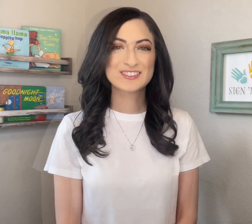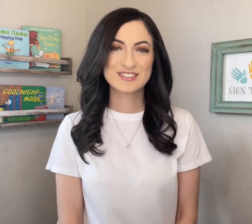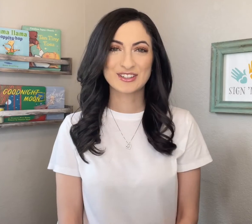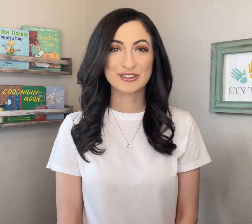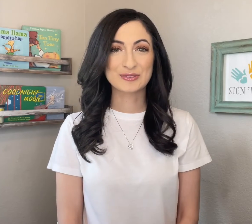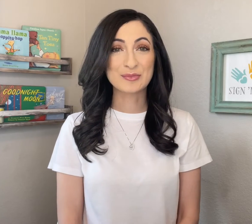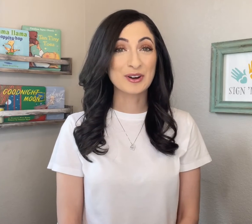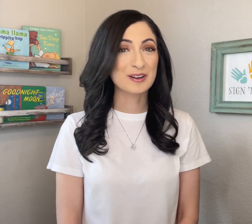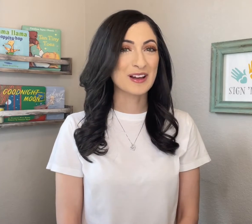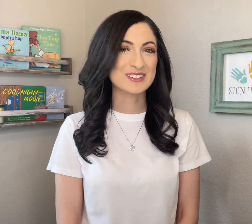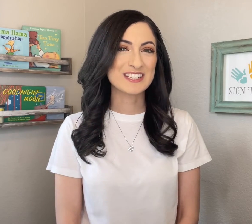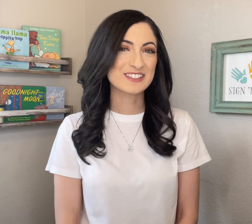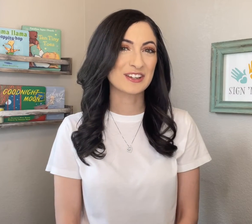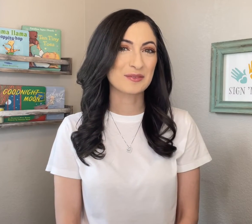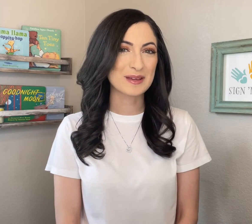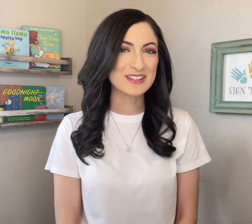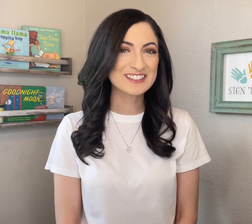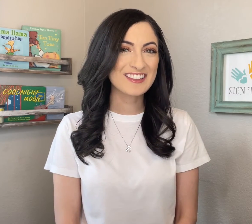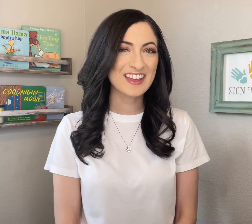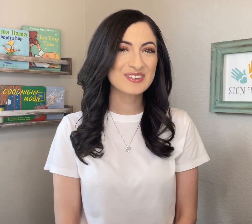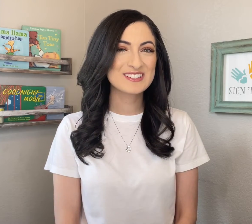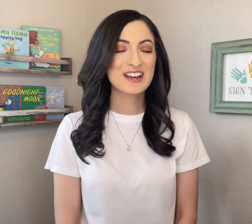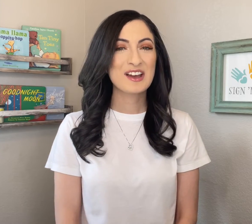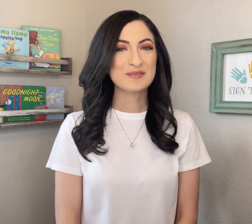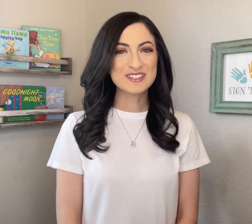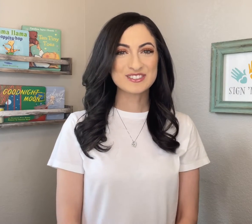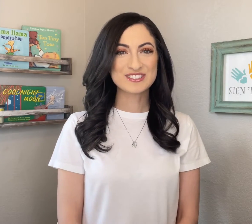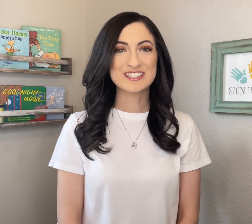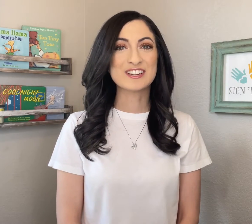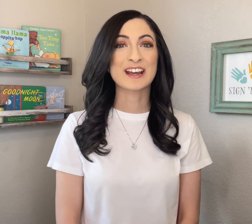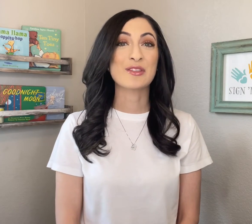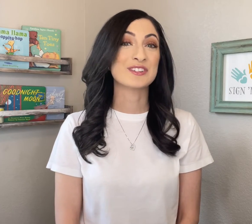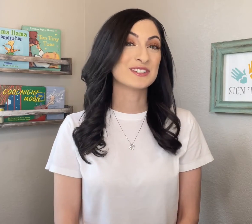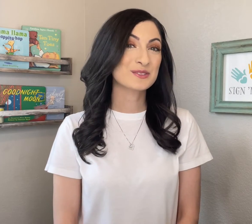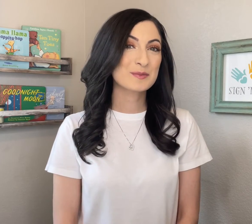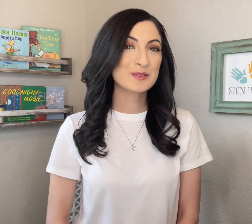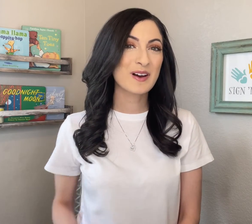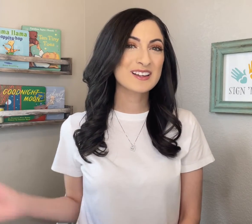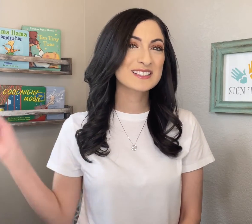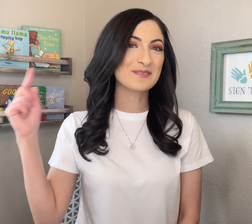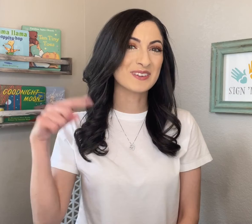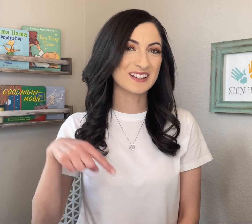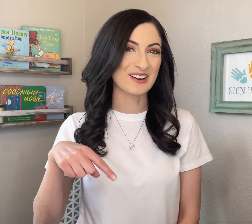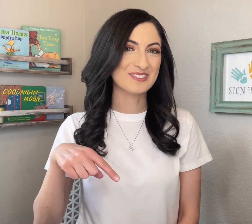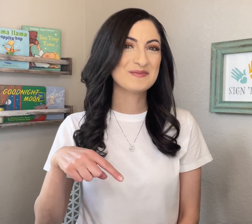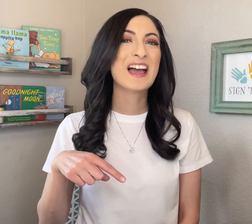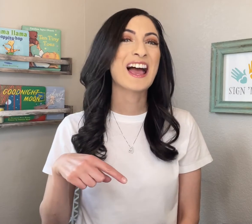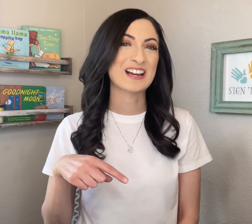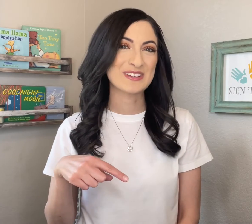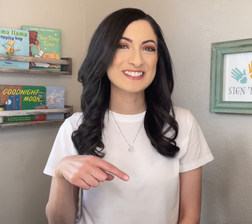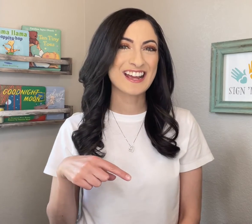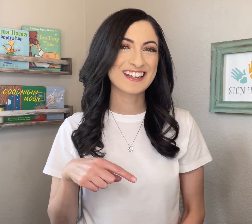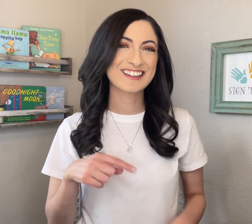To learn more about teaching your baby sign language, be sure to check out the description box below. Happy signing!